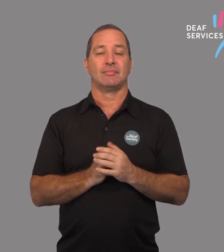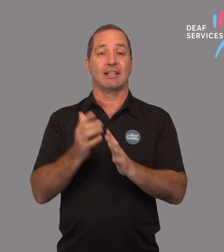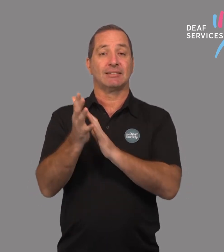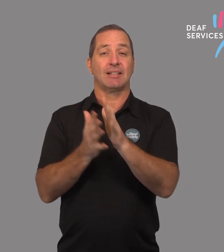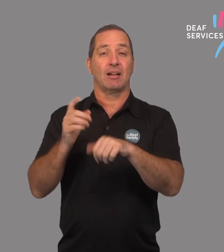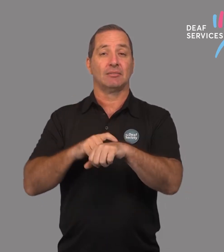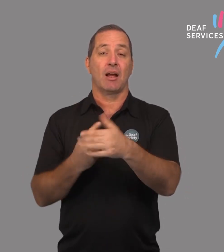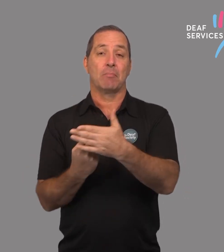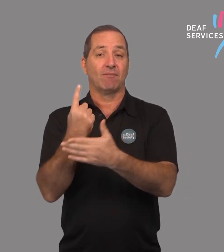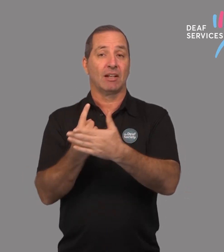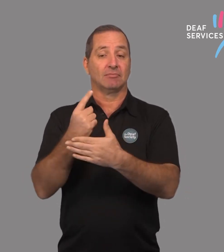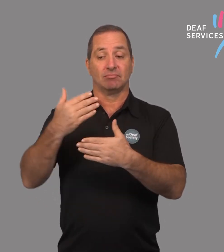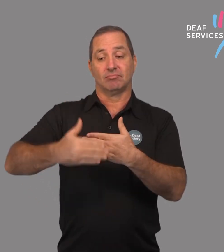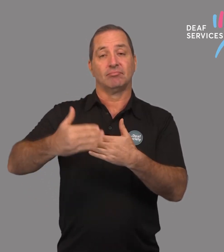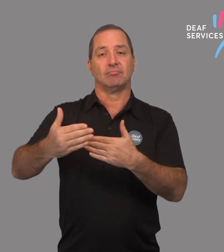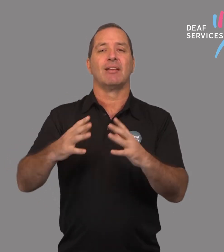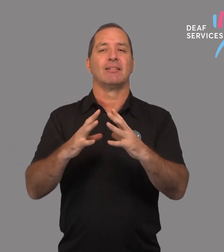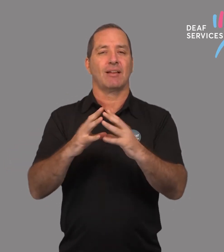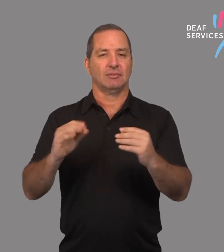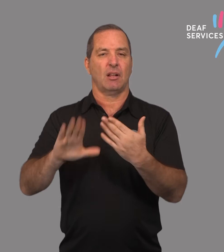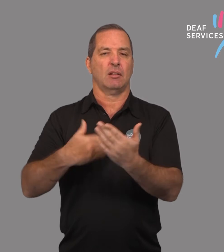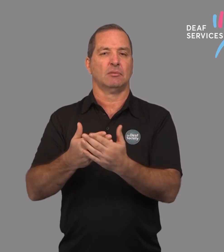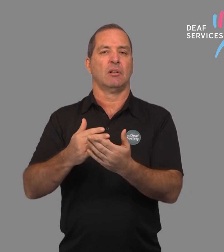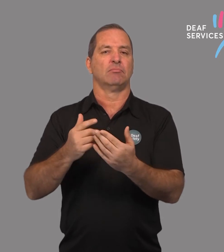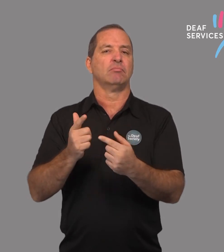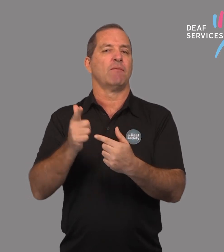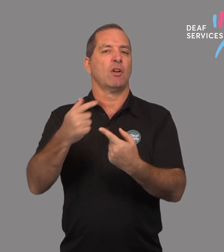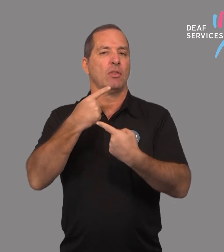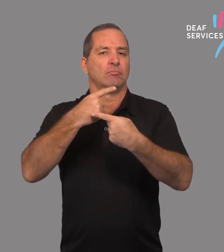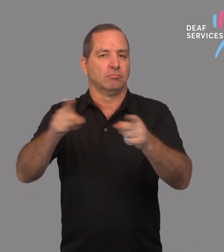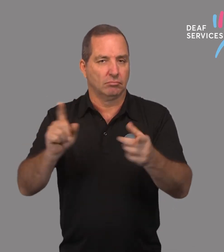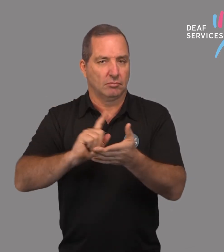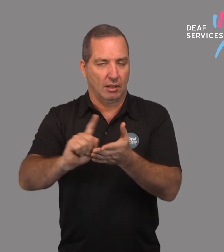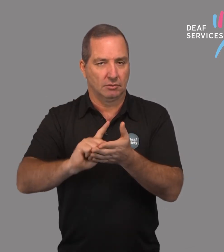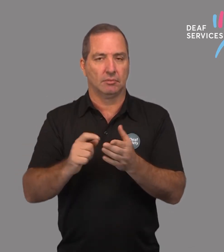Sign Time events have been cancelled until further notice.